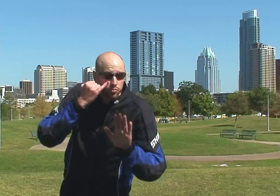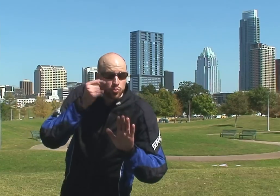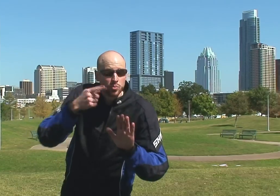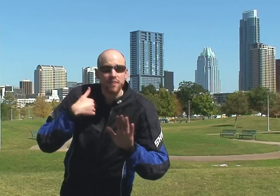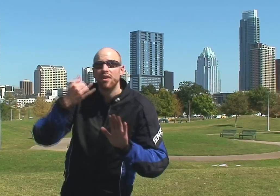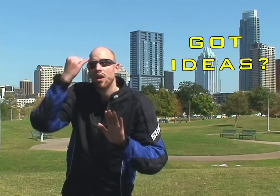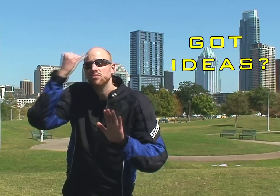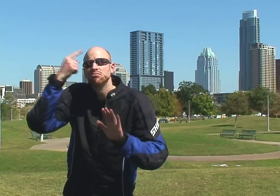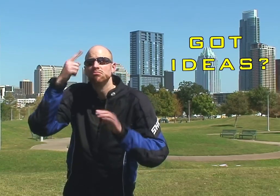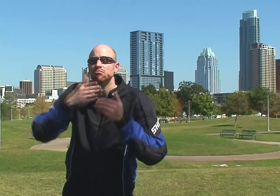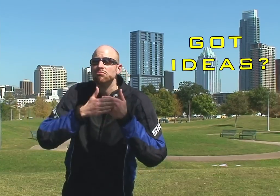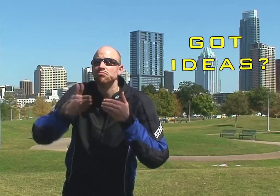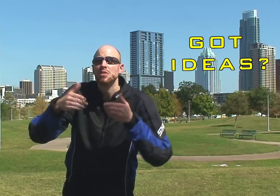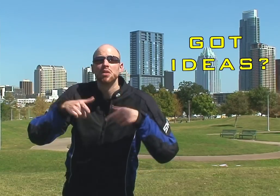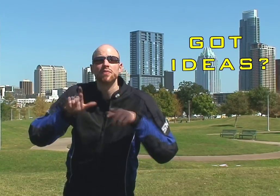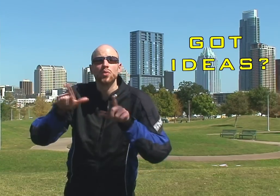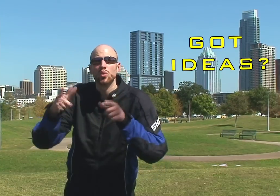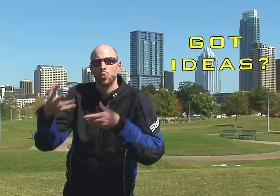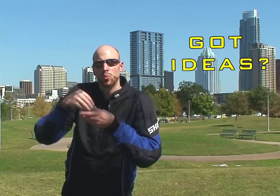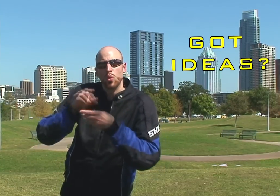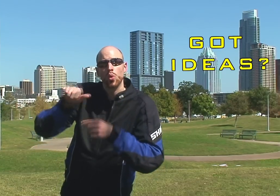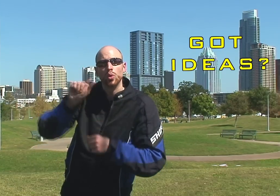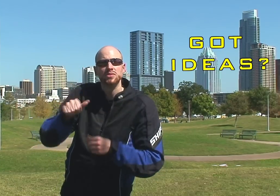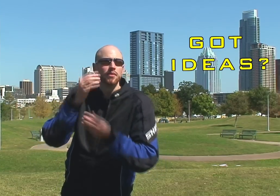If you've got ideas on Austin-type stuff I can vlog about